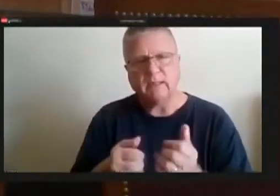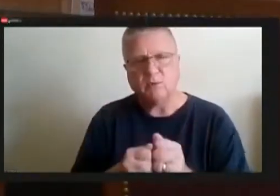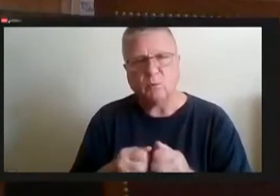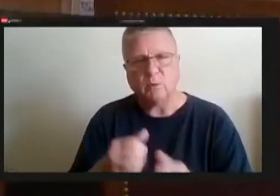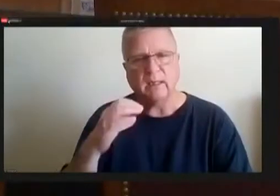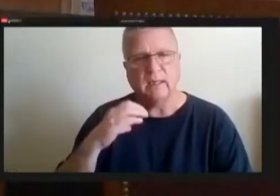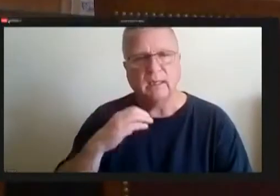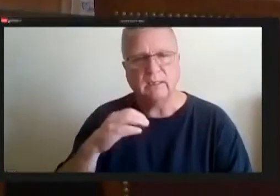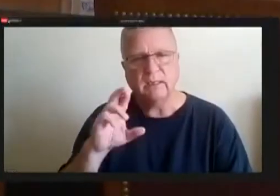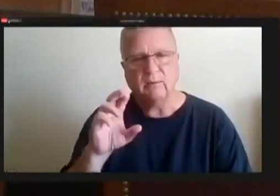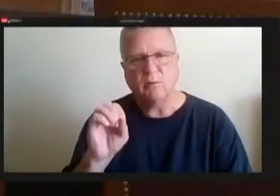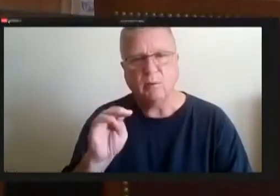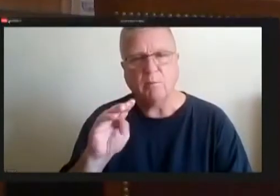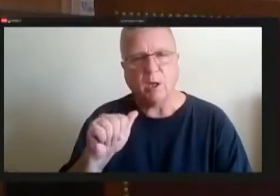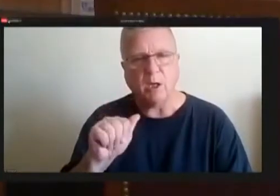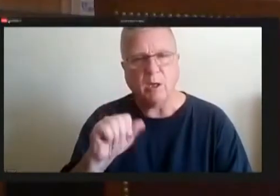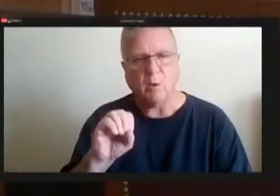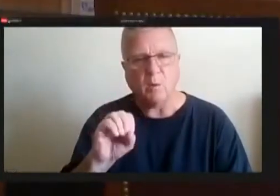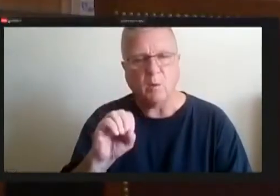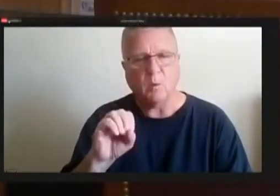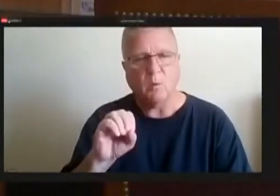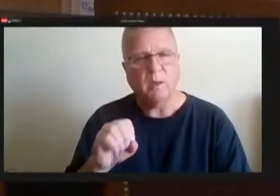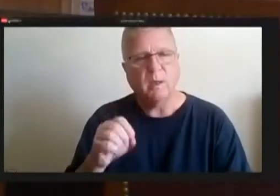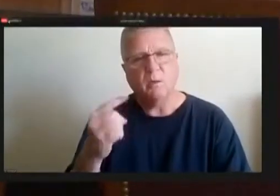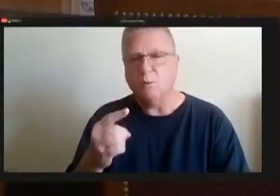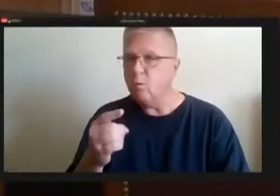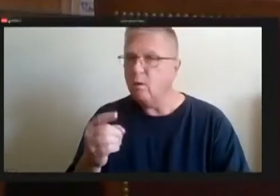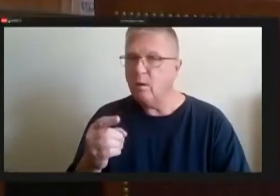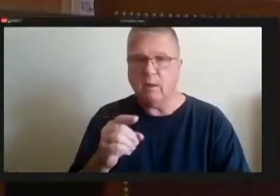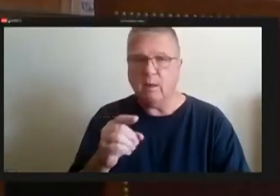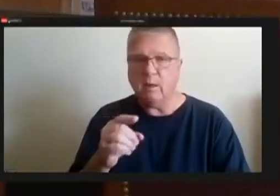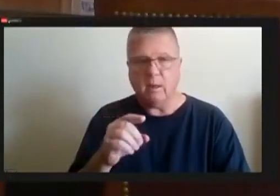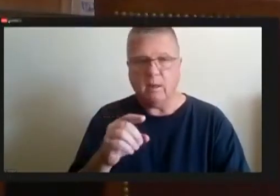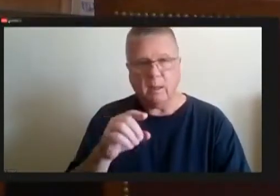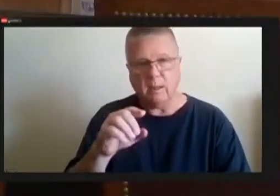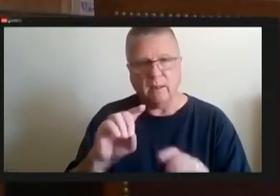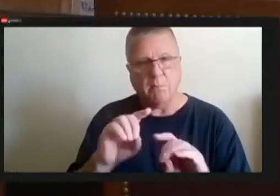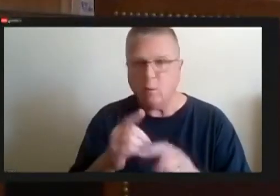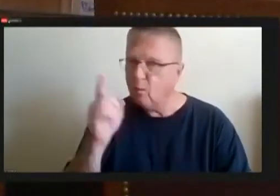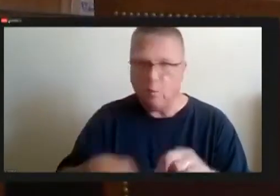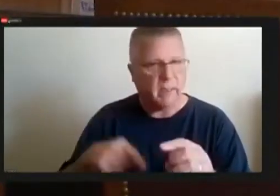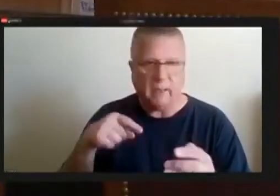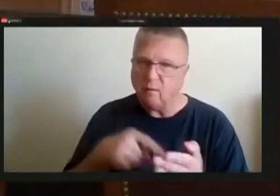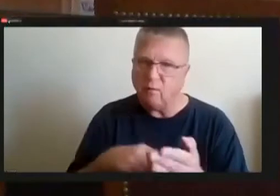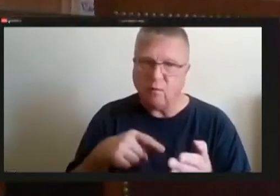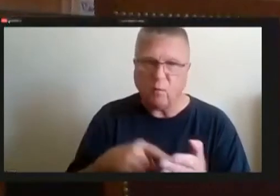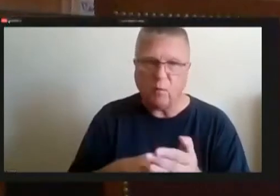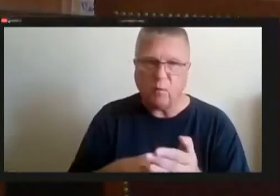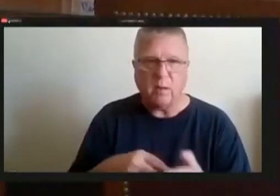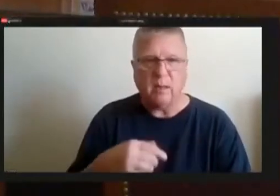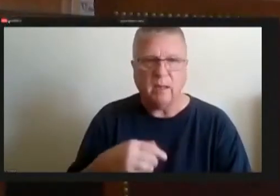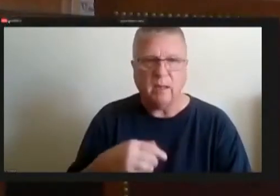There's if there's one department we can't afford to, you know, have poor managed or